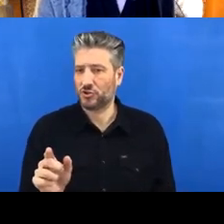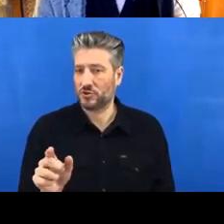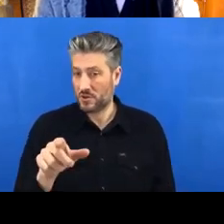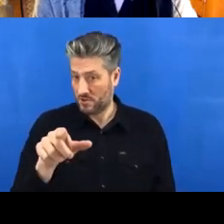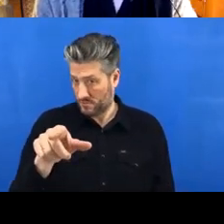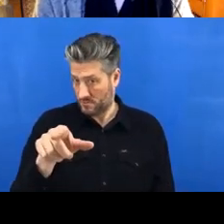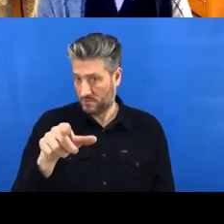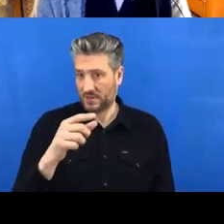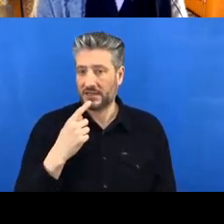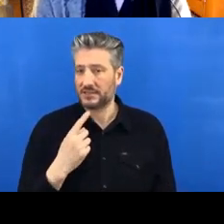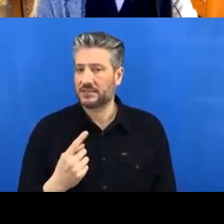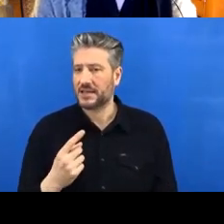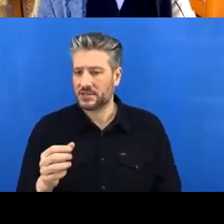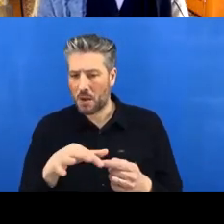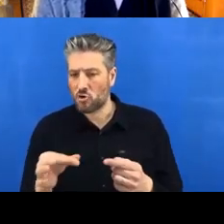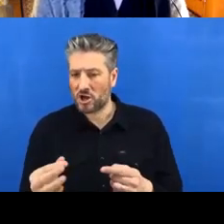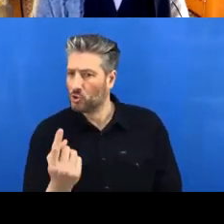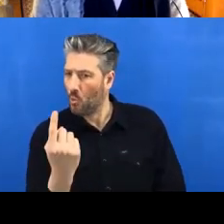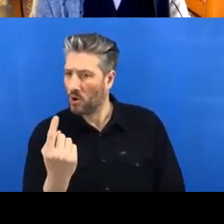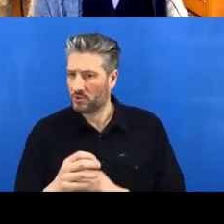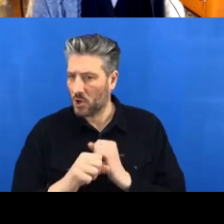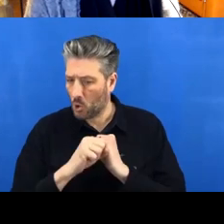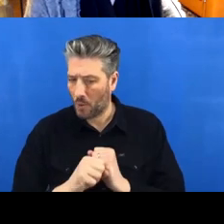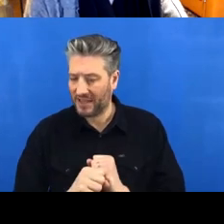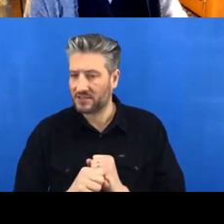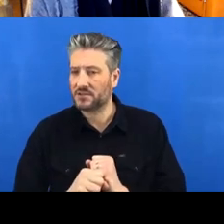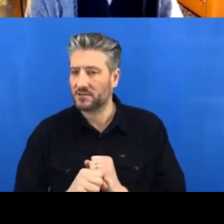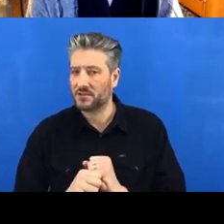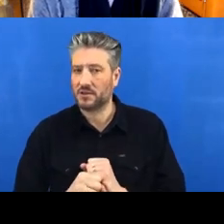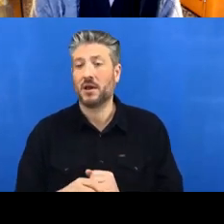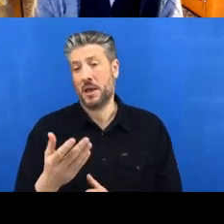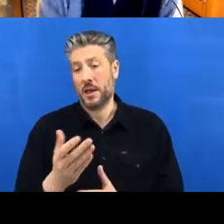So this repository has a change that my original doesn't yet have.